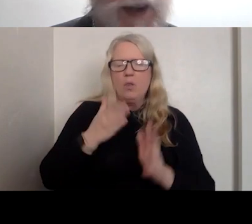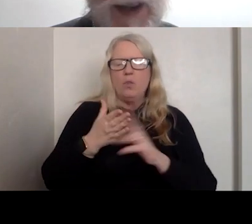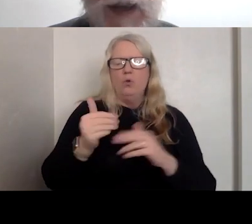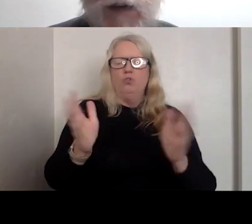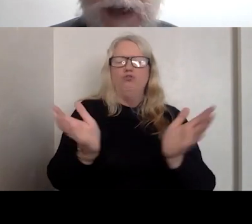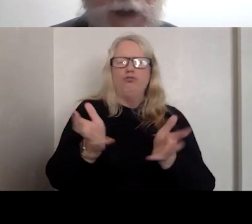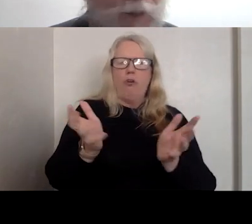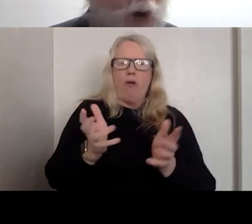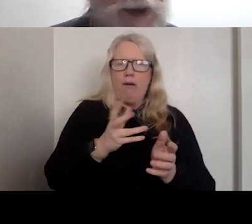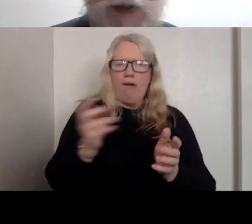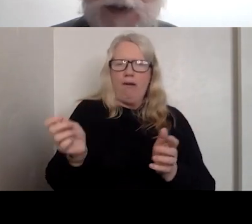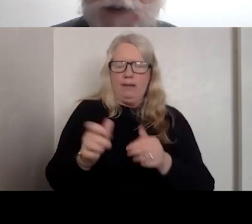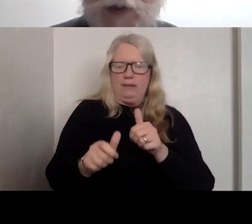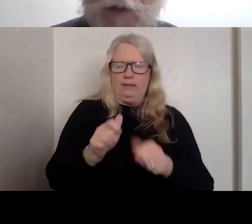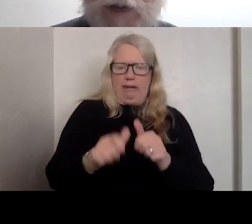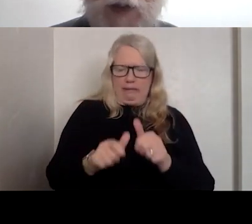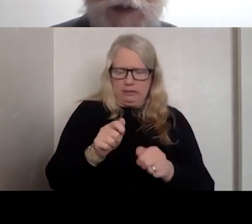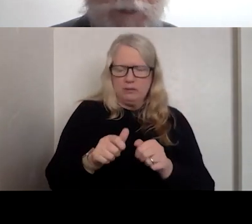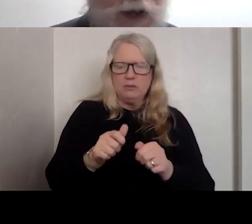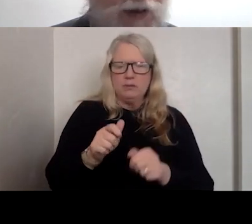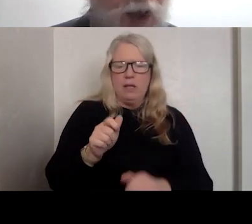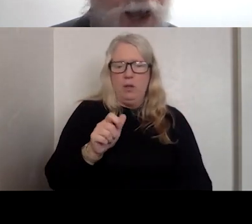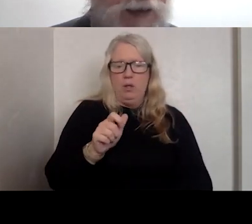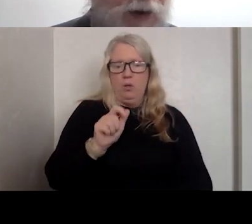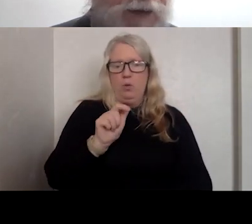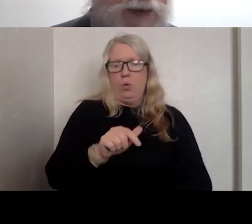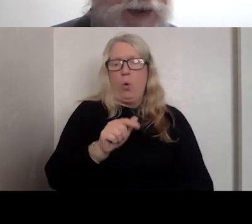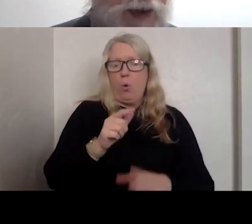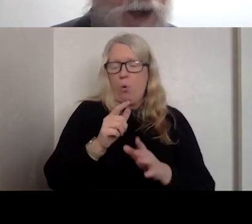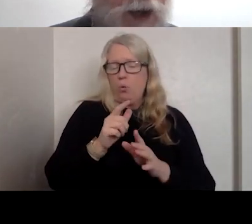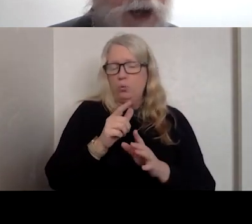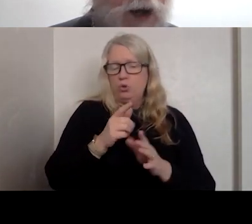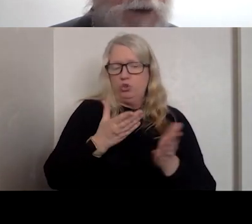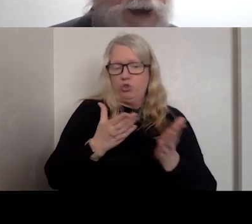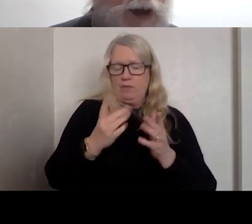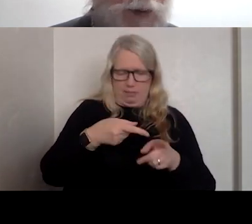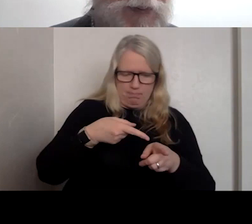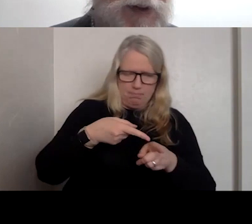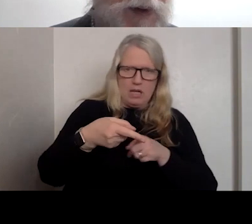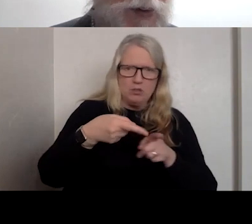AT THE MOMENT THOSE SPECIALIZED SERVICES ARE AVAILABLE BETWEEN